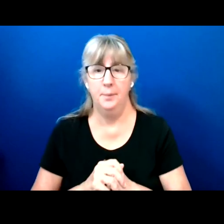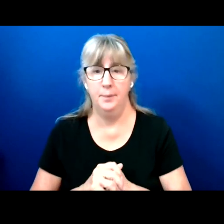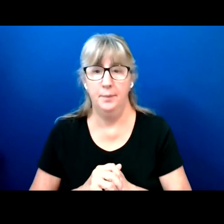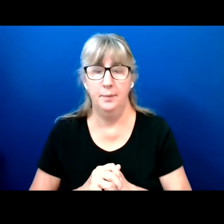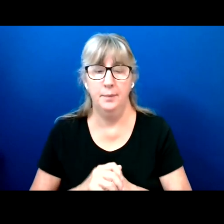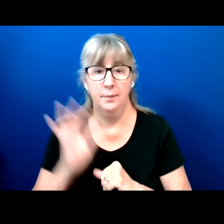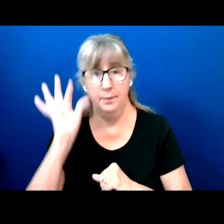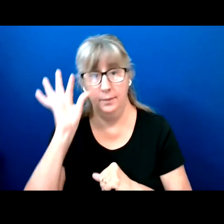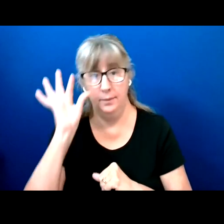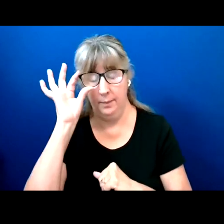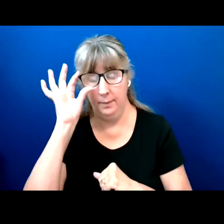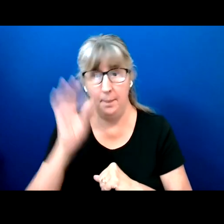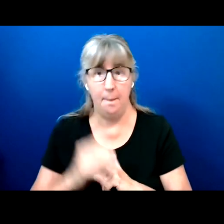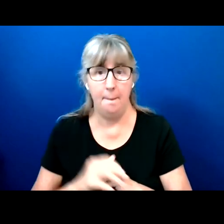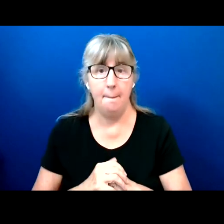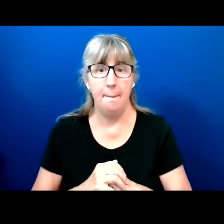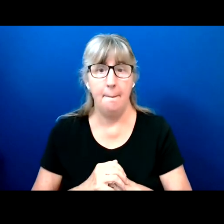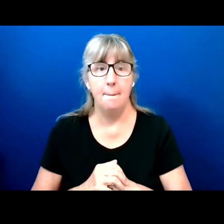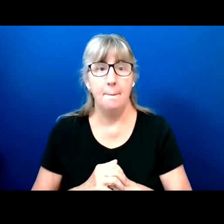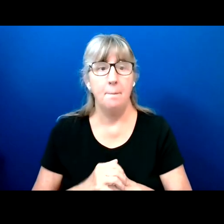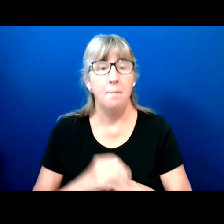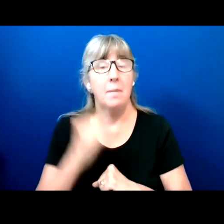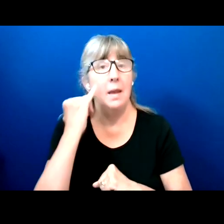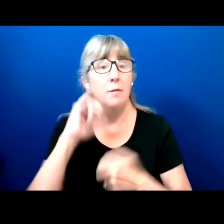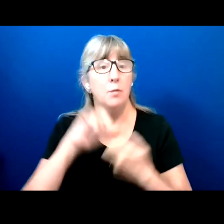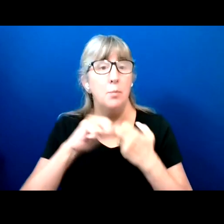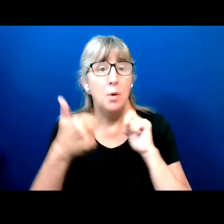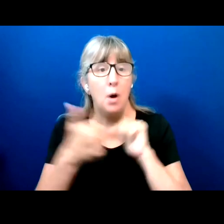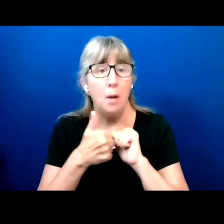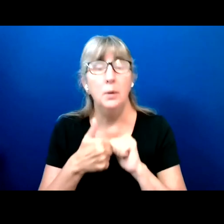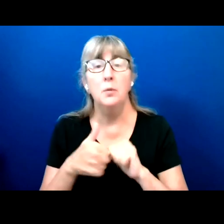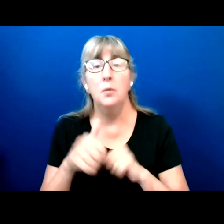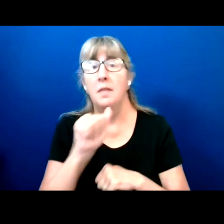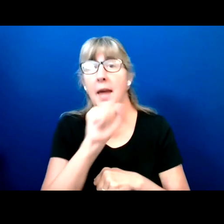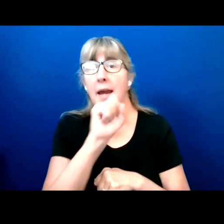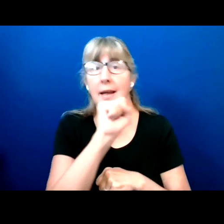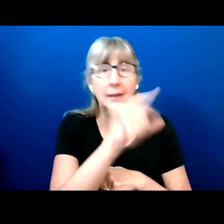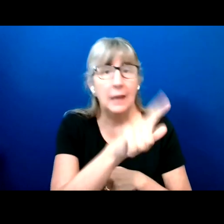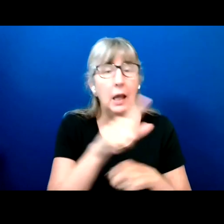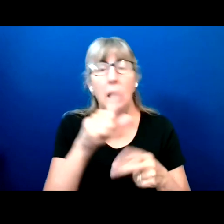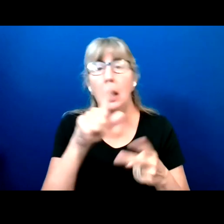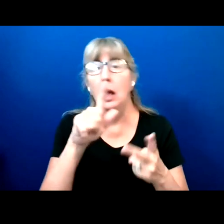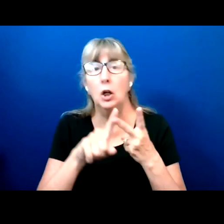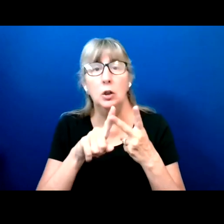If you are having any issues accessing the ASL or captioning, or any technical issues,